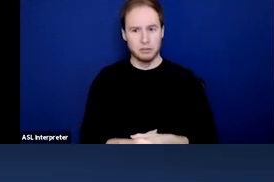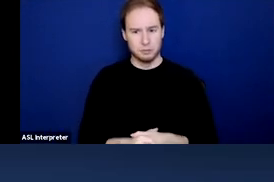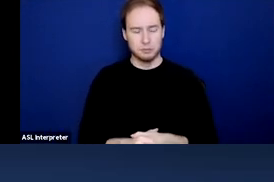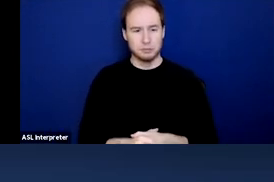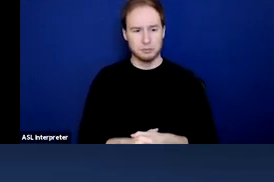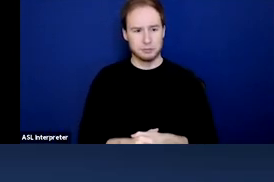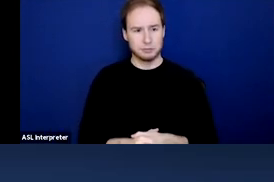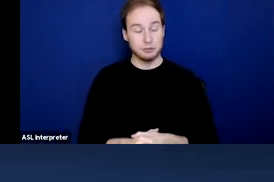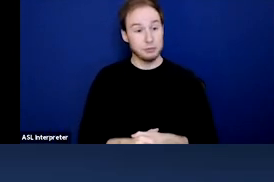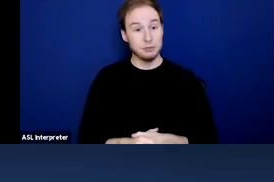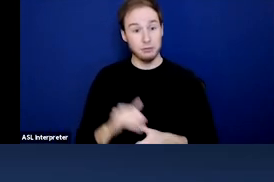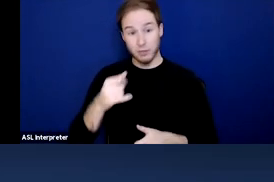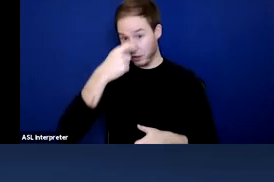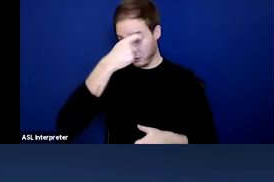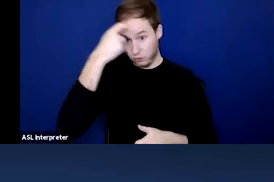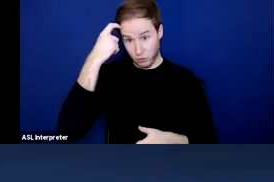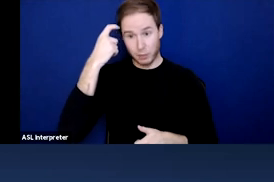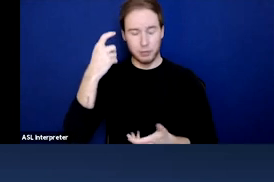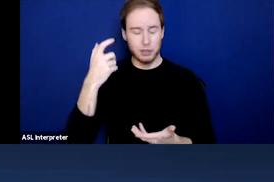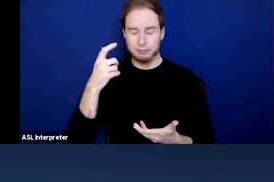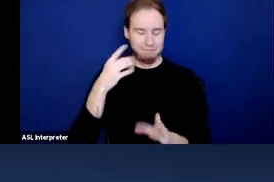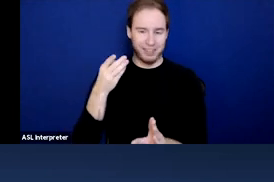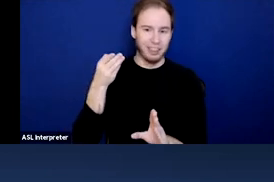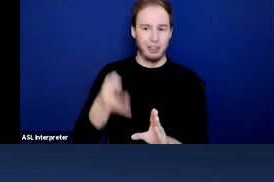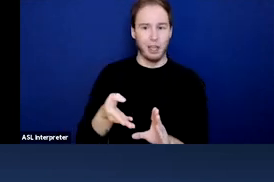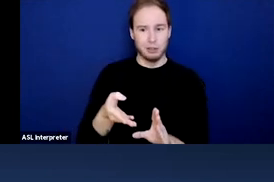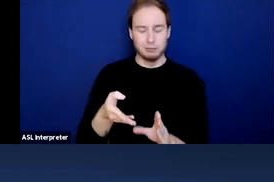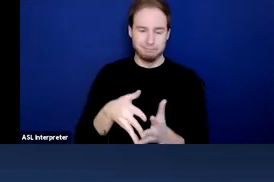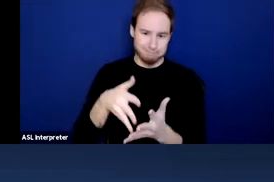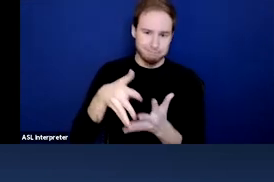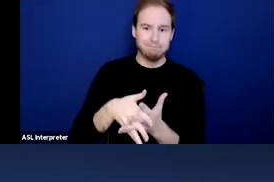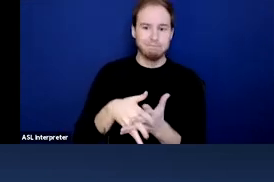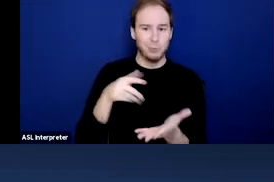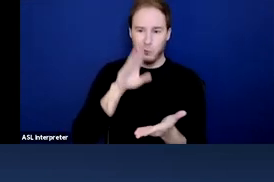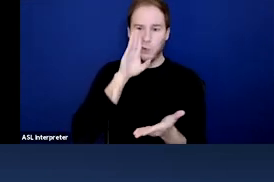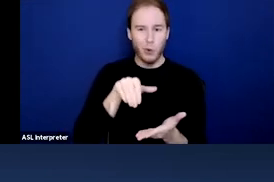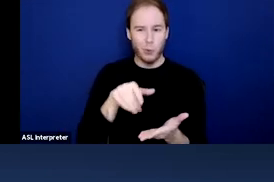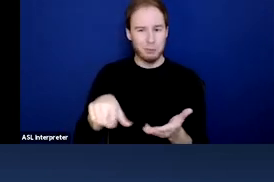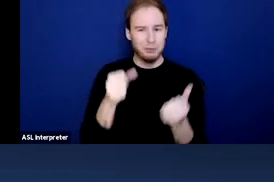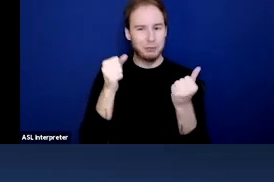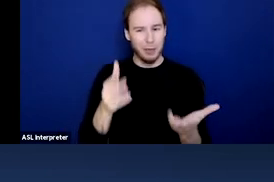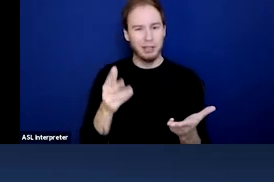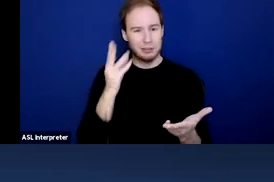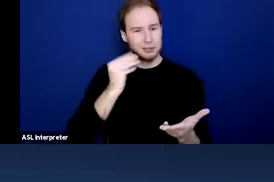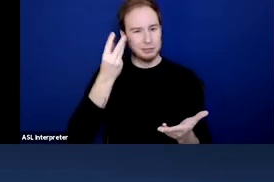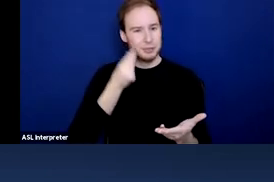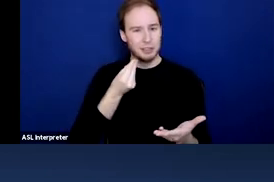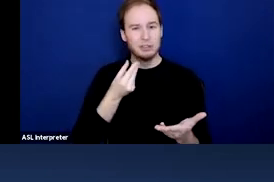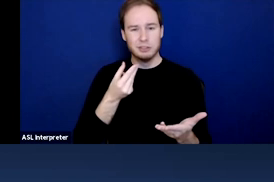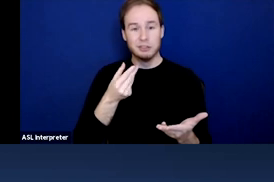We also know trauma is prevalent in so many of the folks we serve. A discussion on trauma and healing-centered approaches,